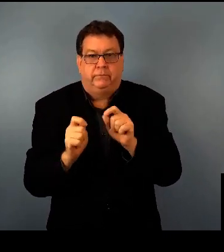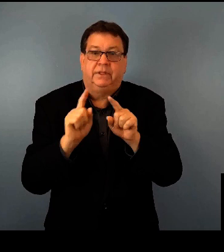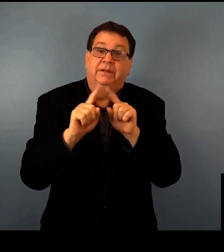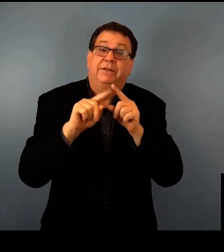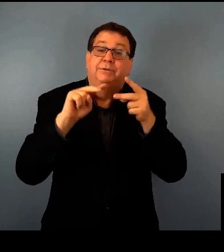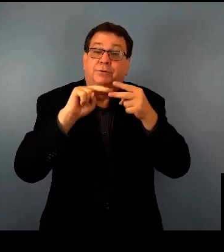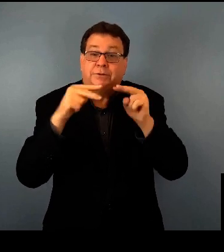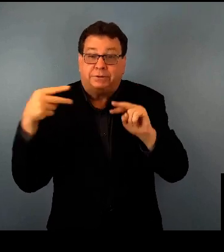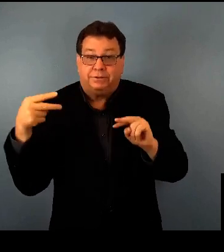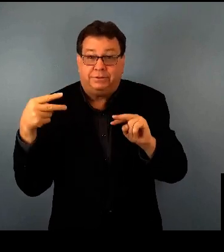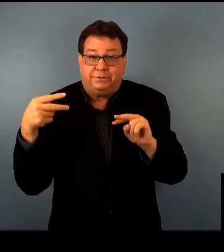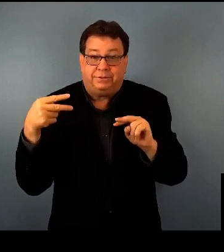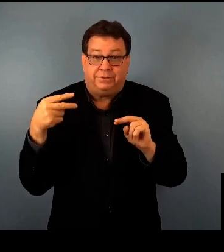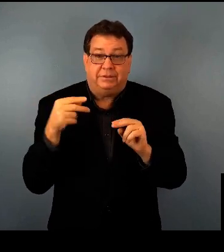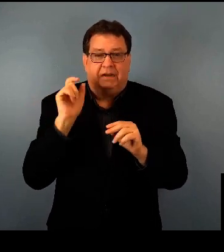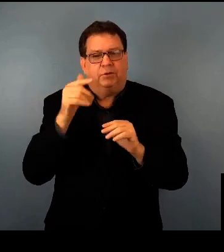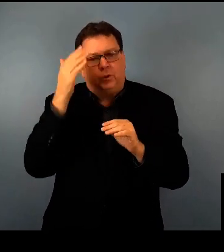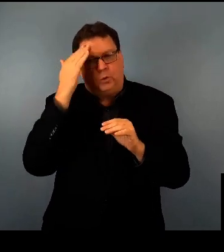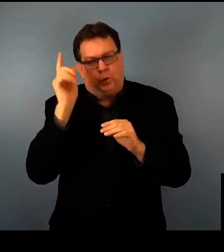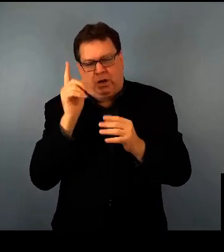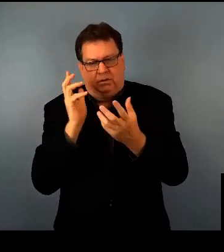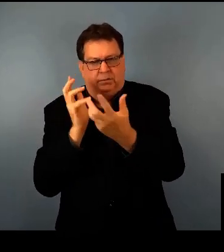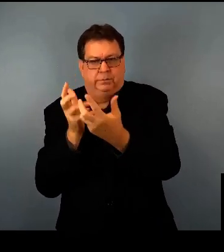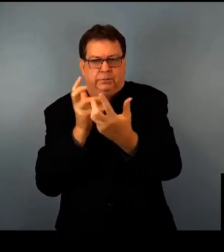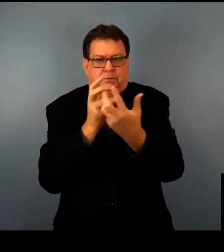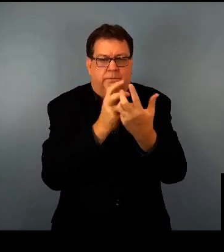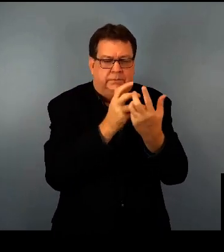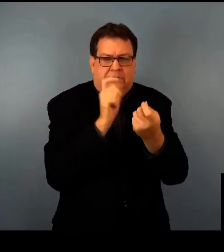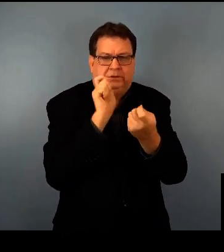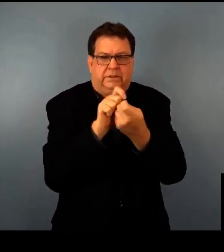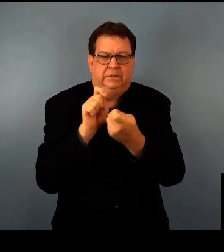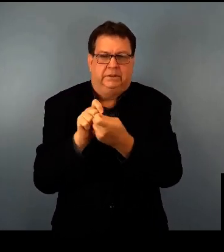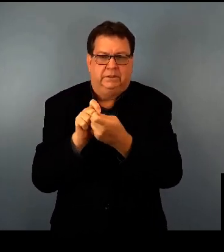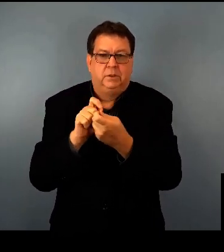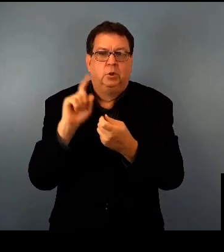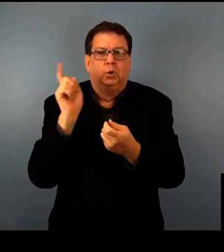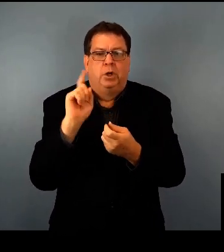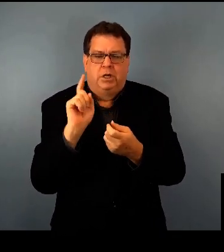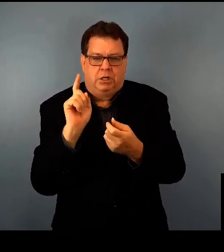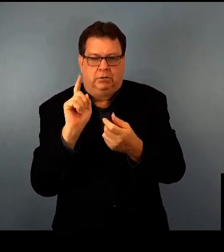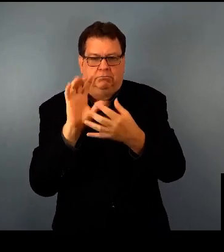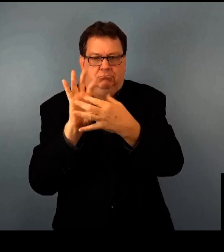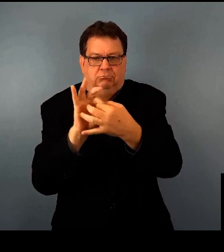it's really important to have a genetic diagnosis to know which gene is affected in your particular case